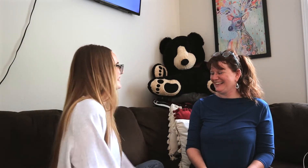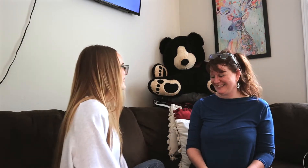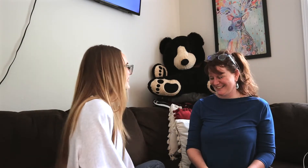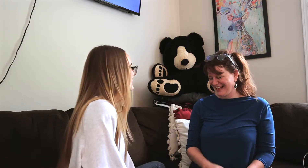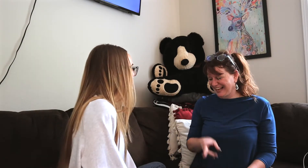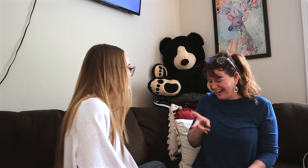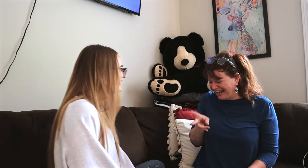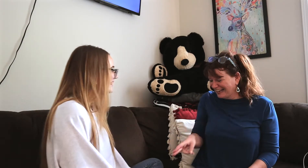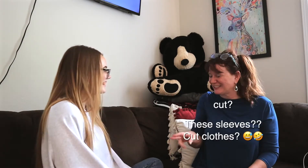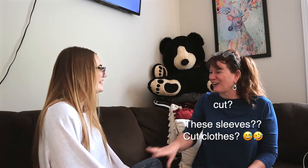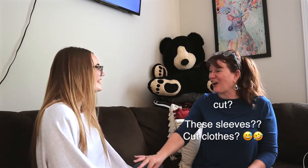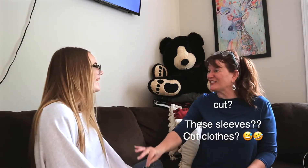*laughing*